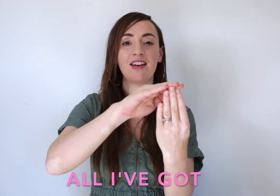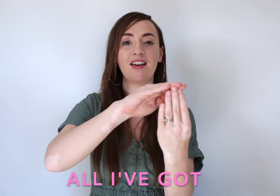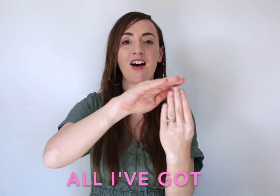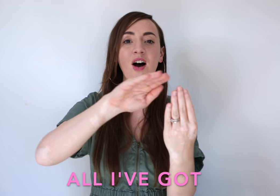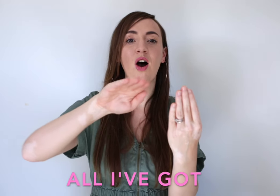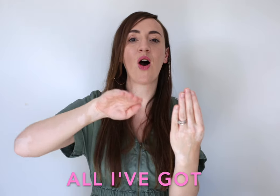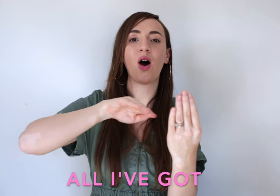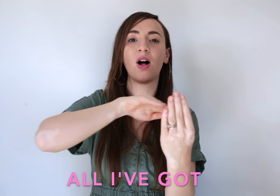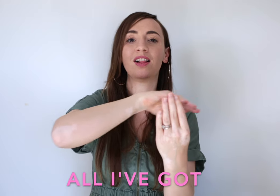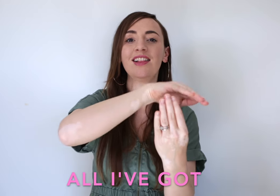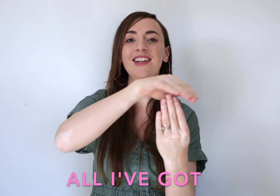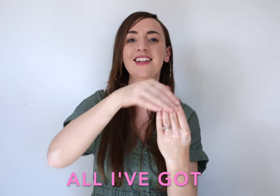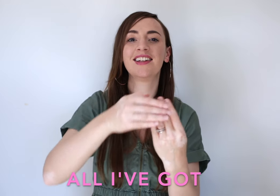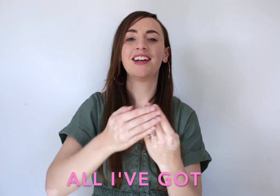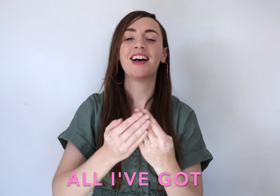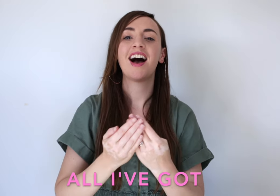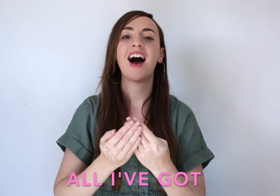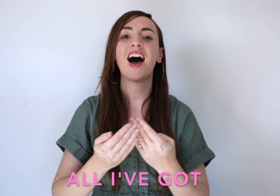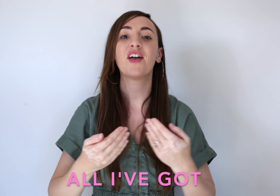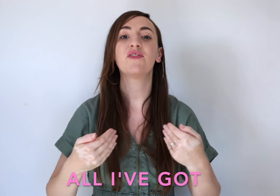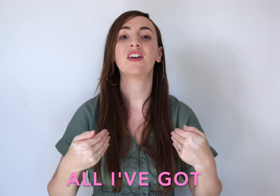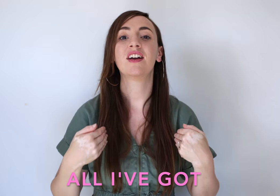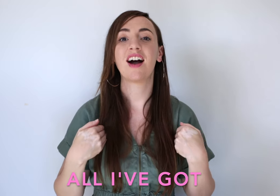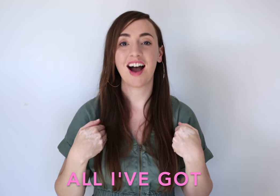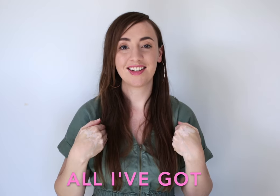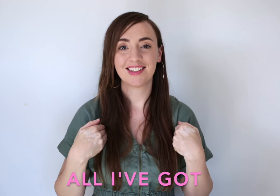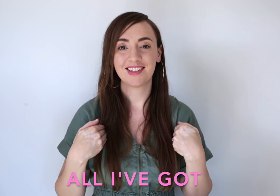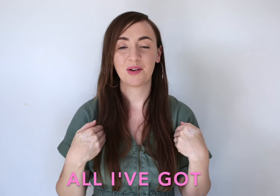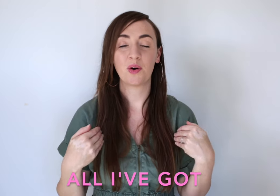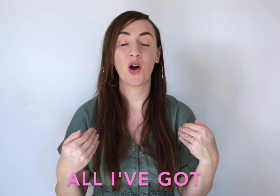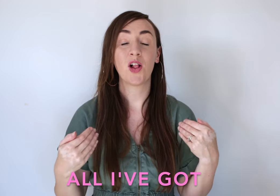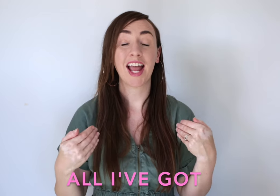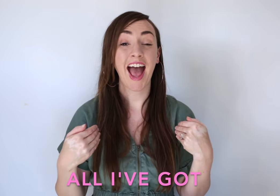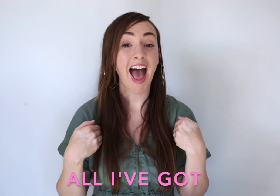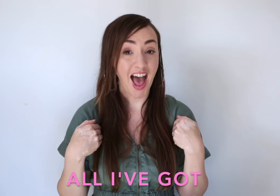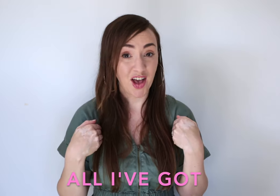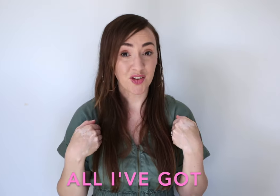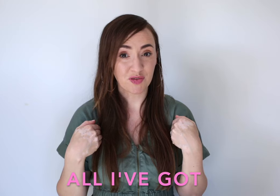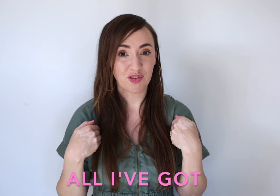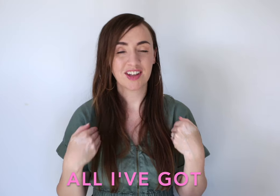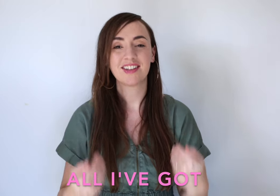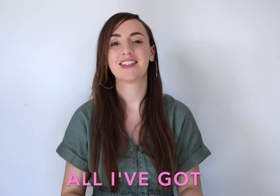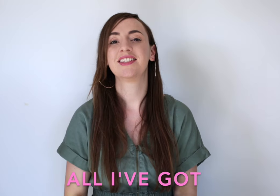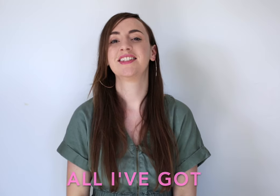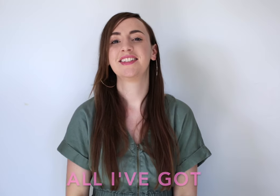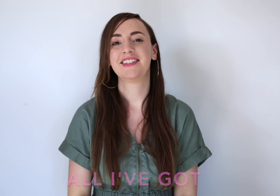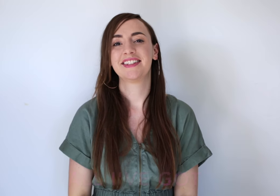would be "all I've got" or "all I have".